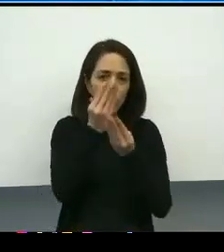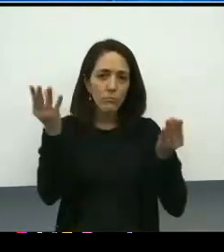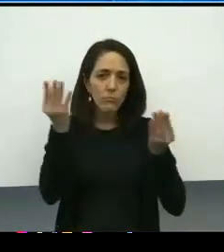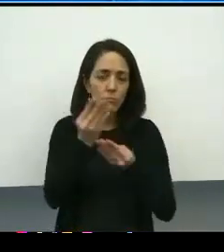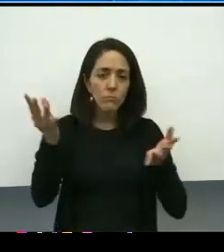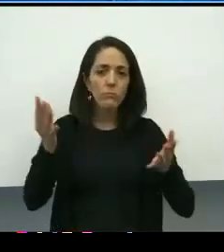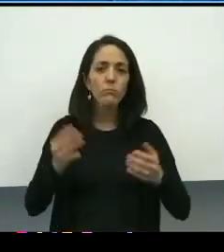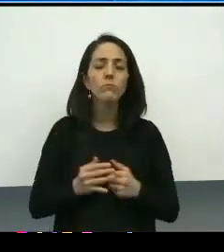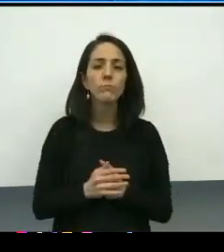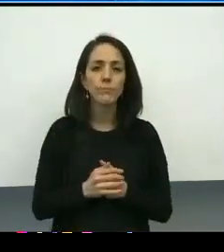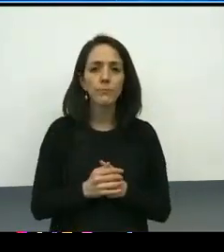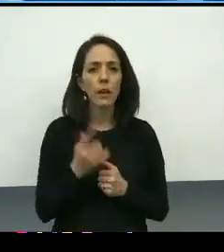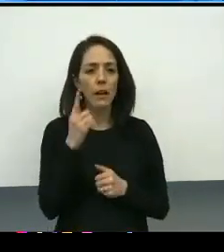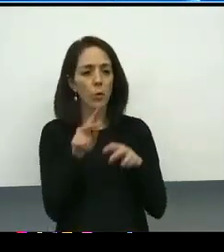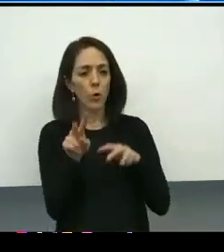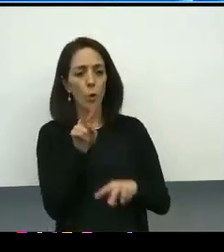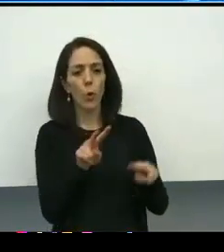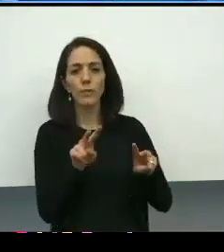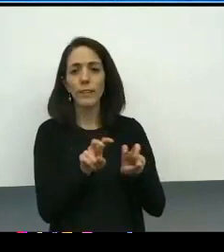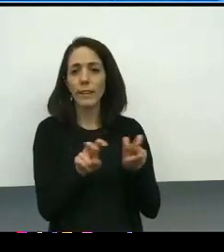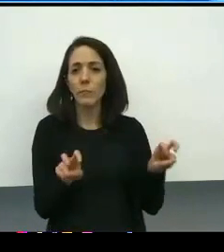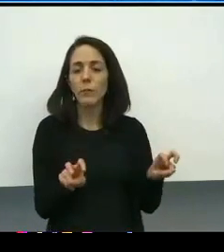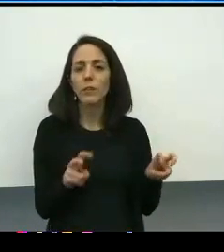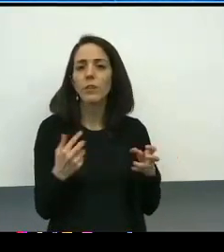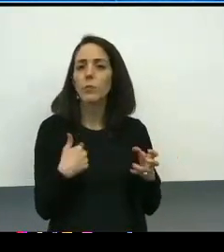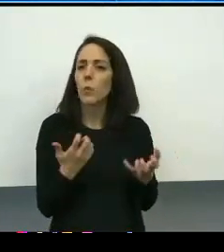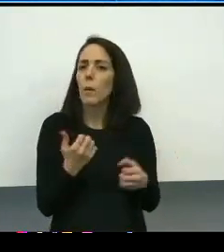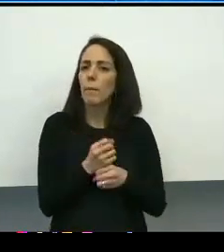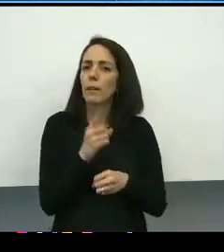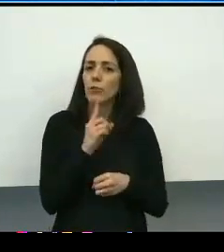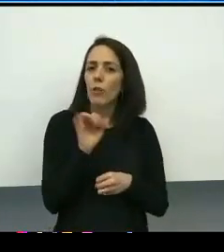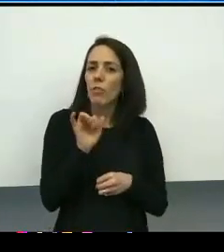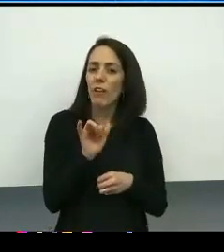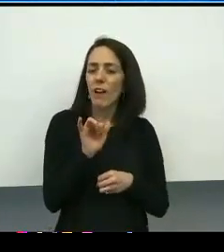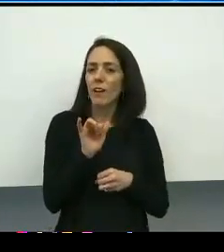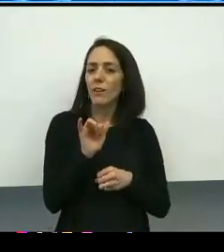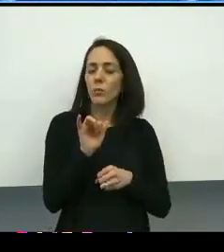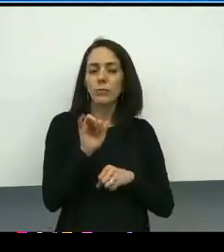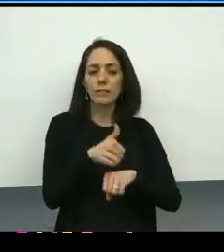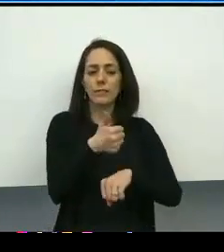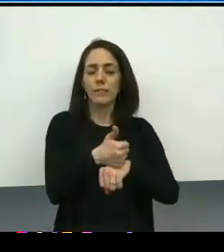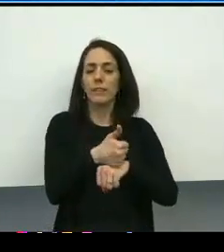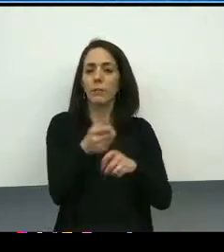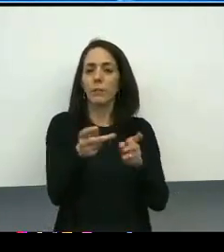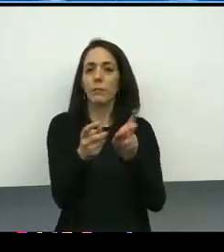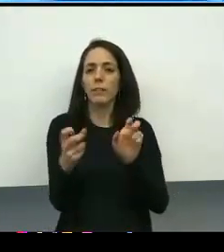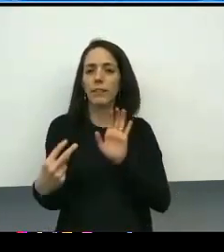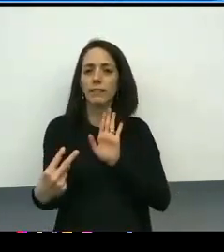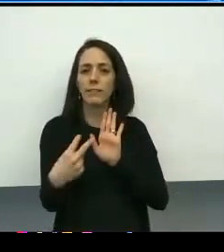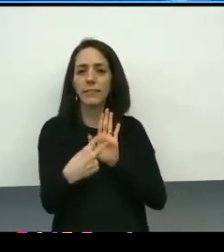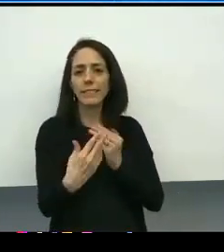of the oversight committee was being placed very publicly in a place where everyone could access it. And I mean everyone.